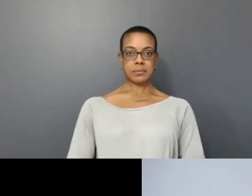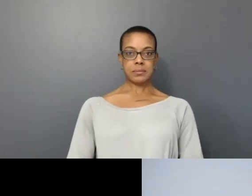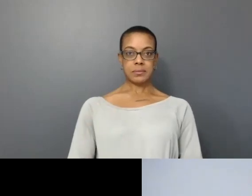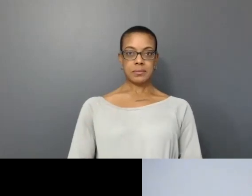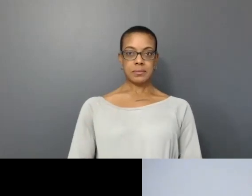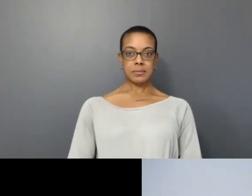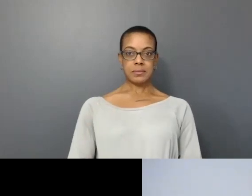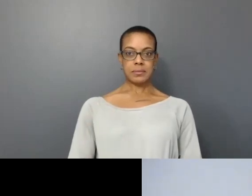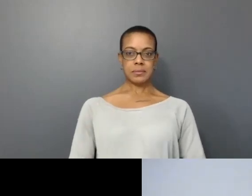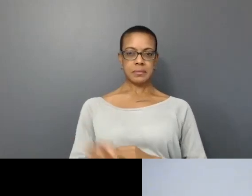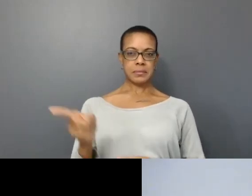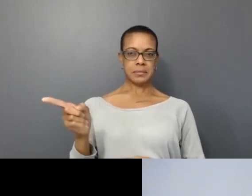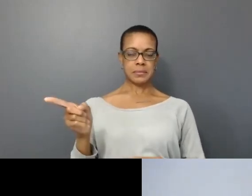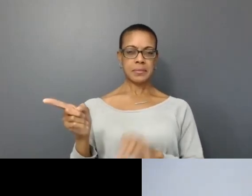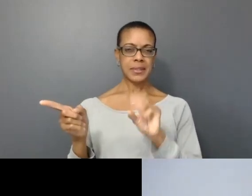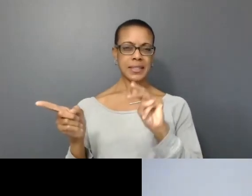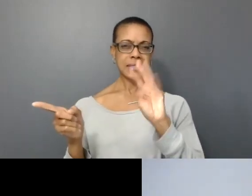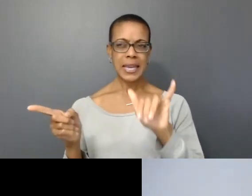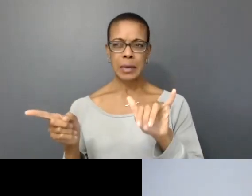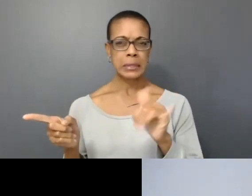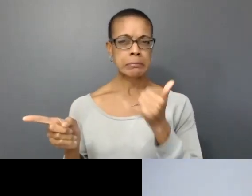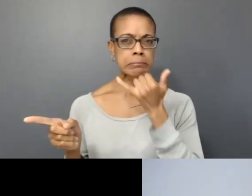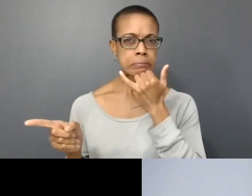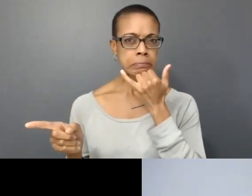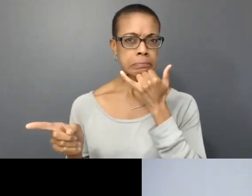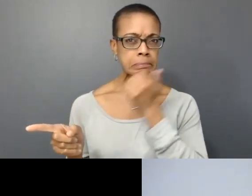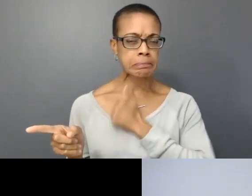Okay, let me see what is going on with Zoom